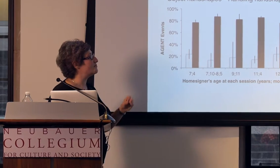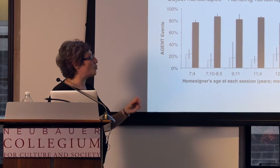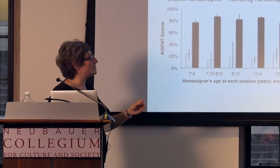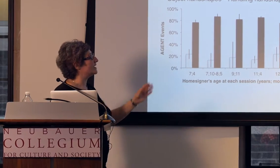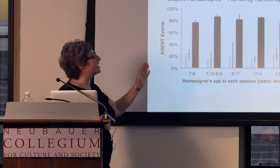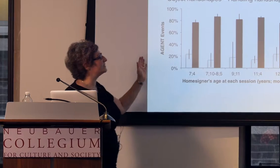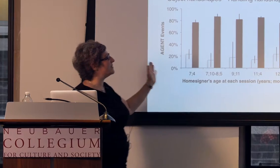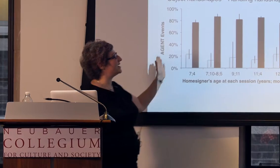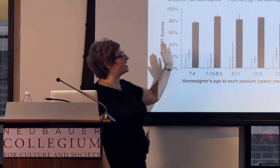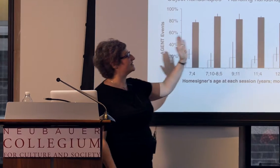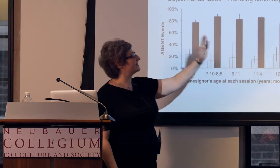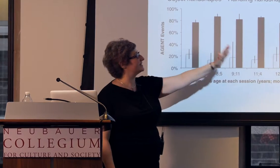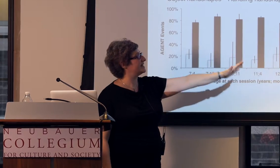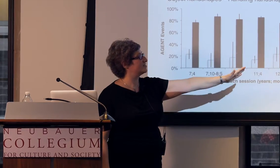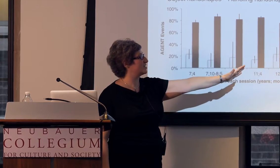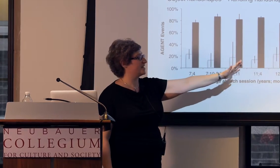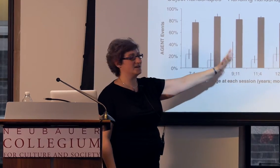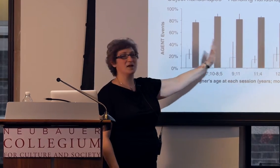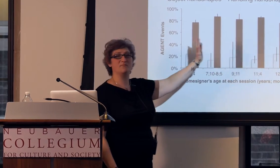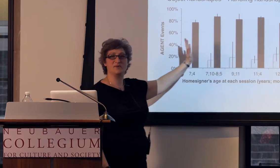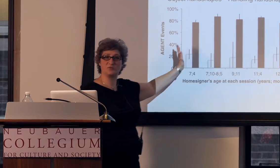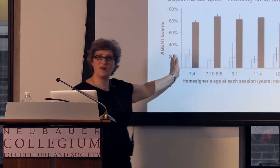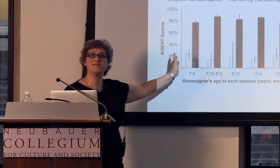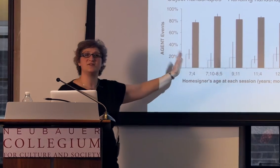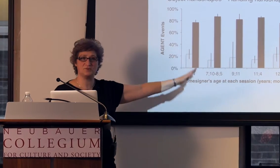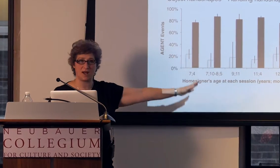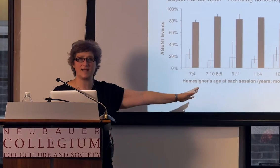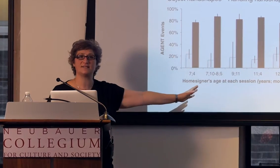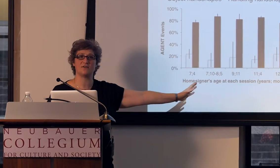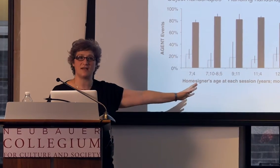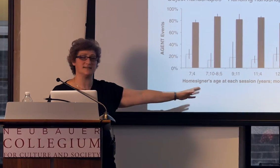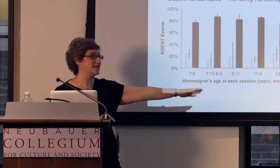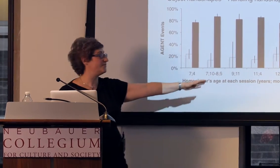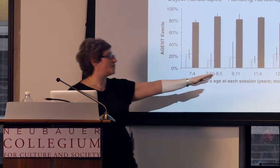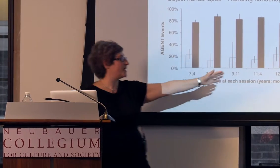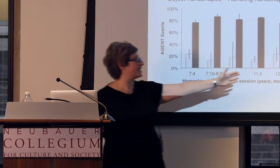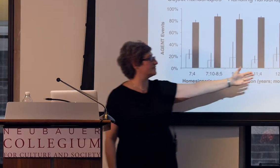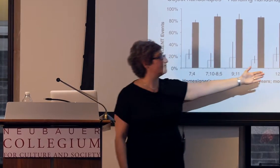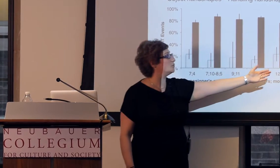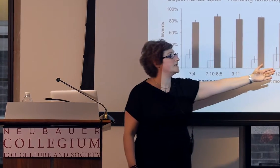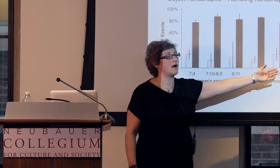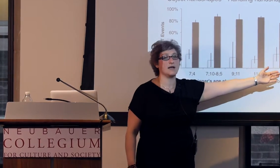But importantly, he's making a distinction between the two kinds of events even though he hasn't fully gotten